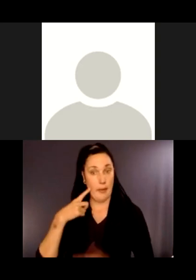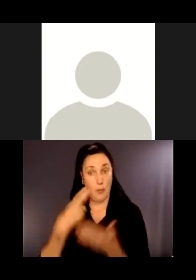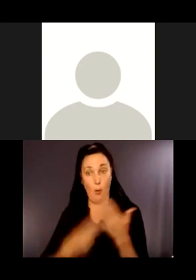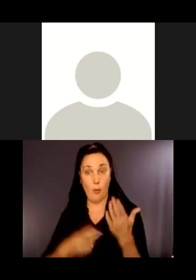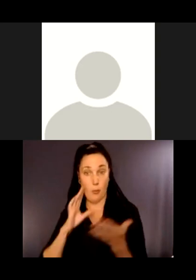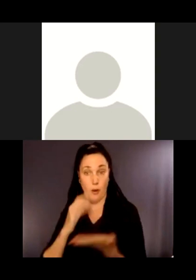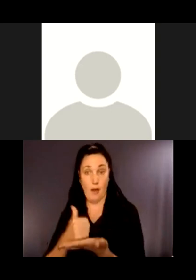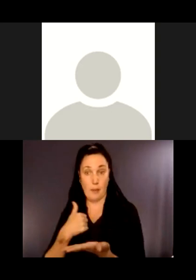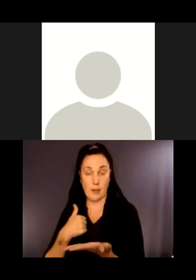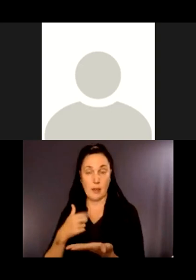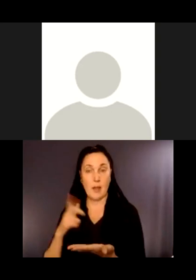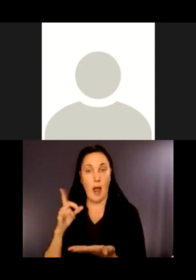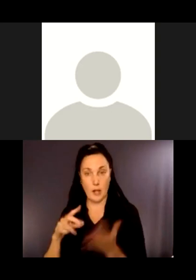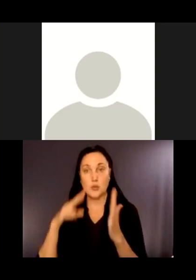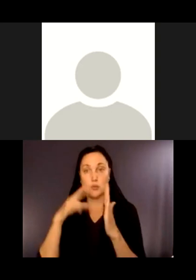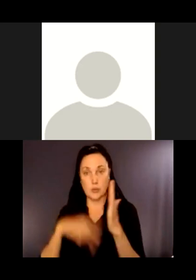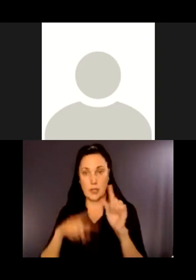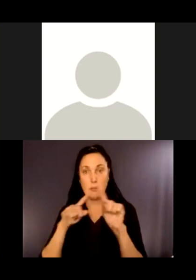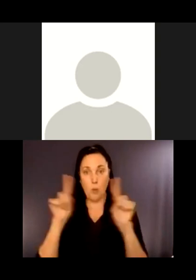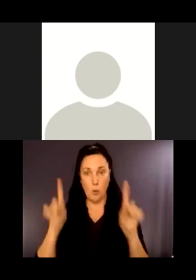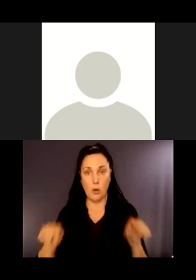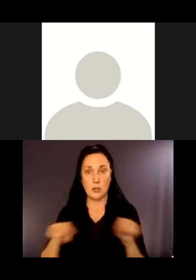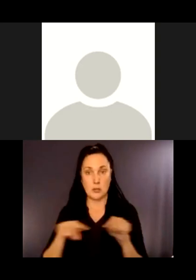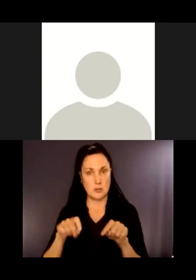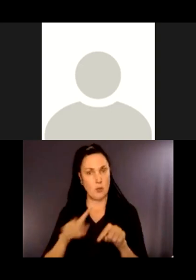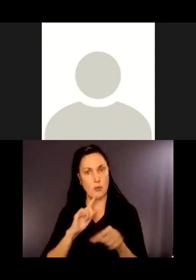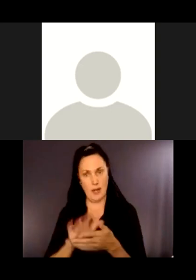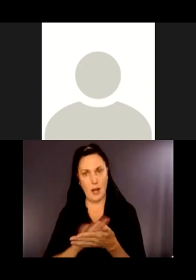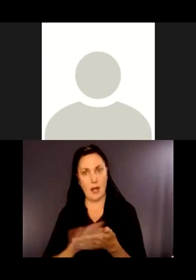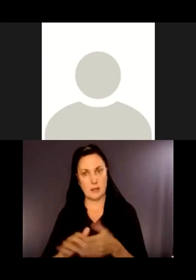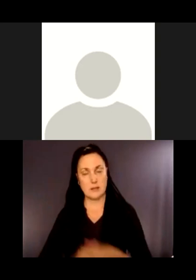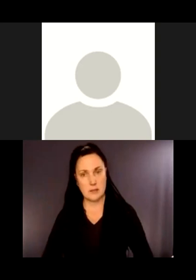and read the information on them. They are really nice.